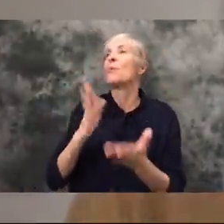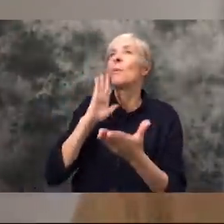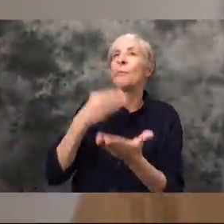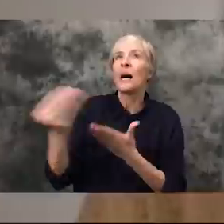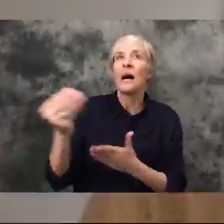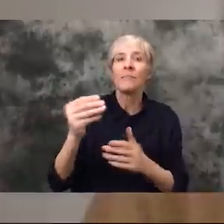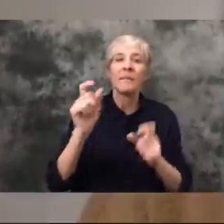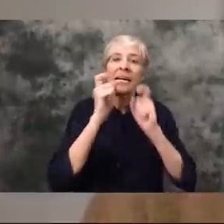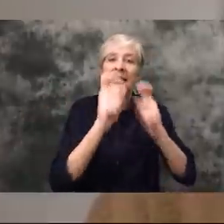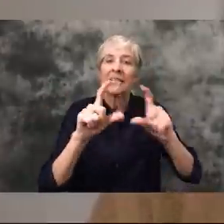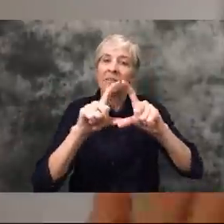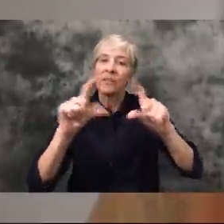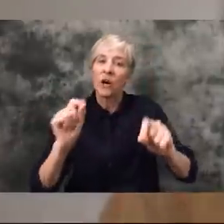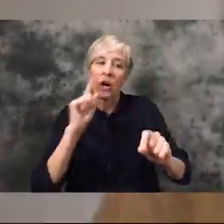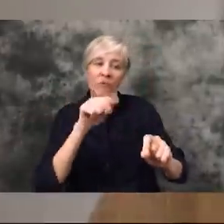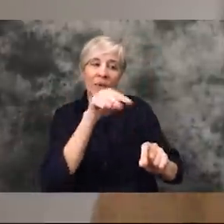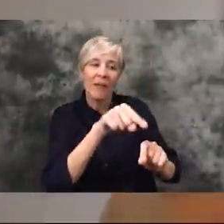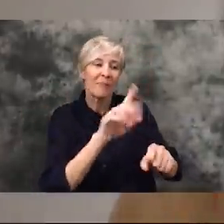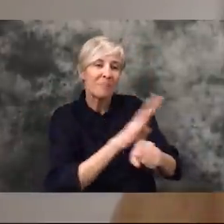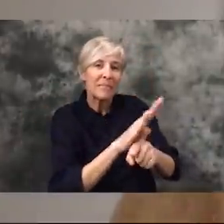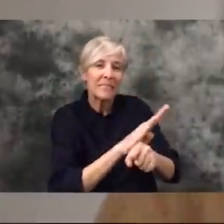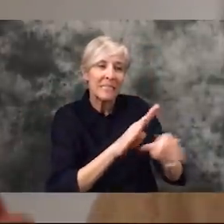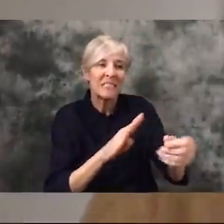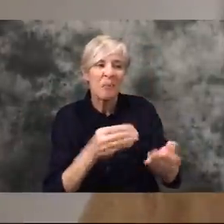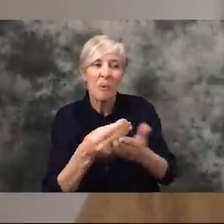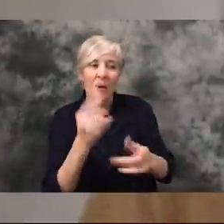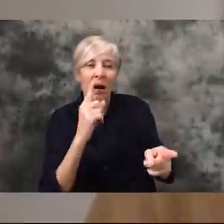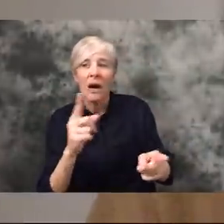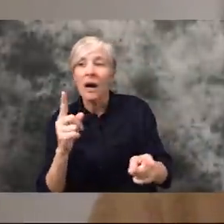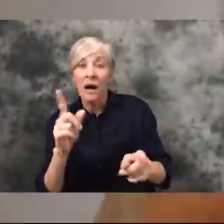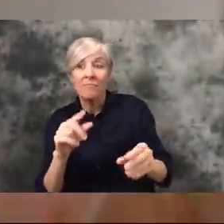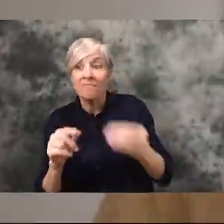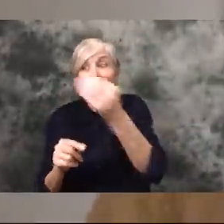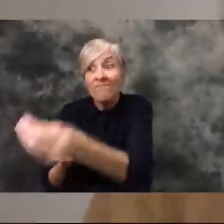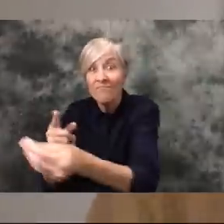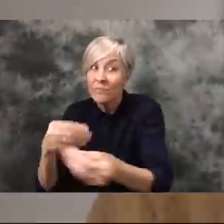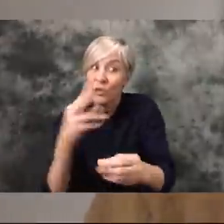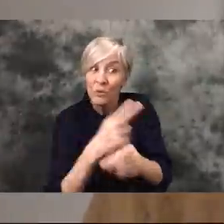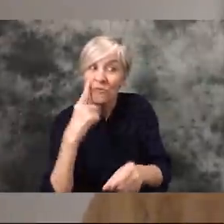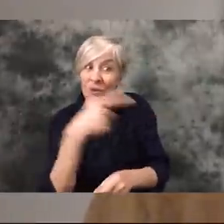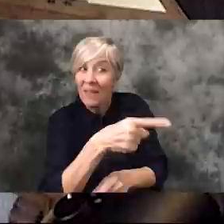to a small business in this time to use later so they can stay afloat of course through this timeframe.